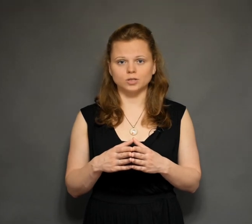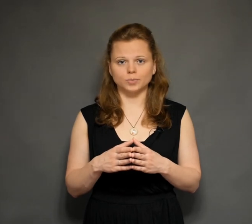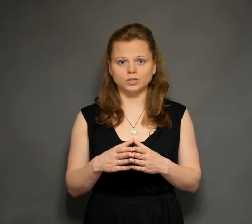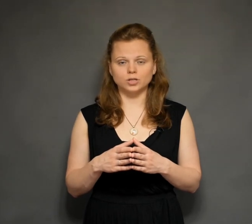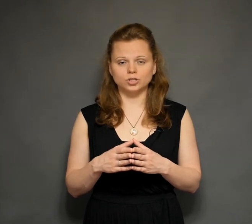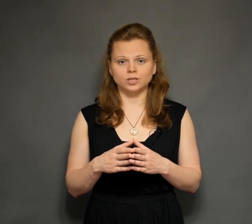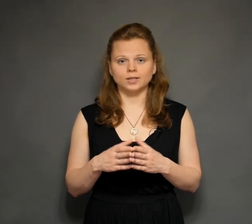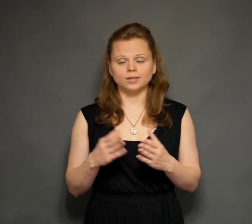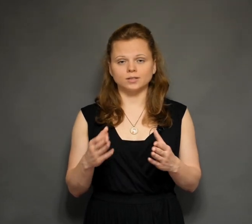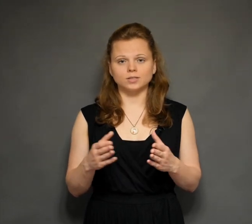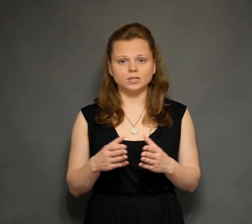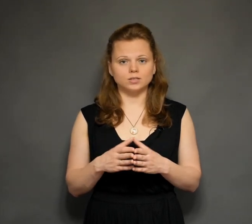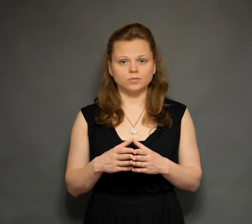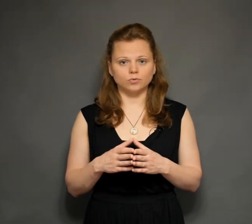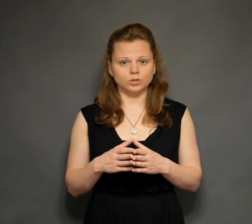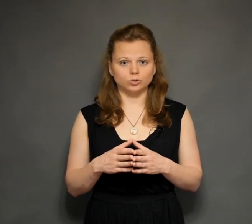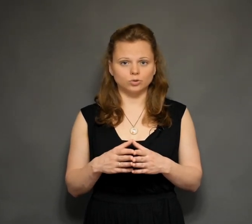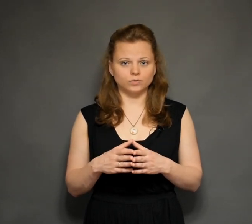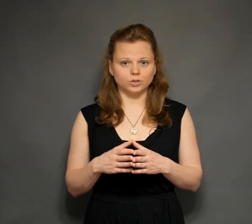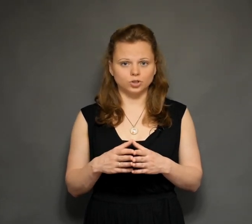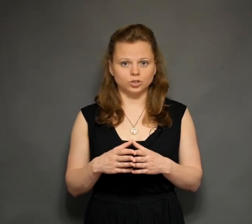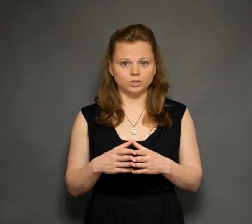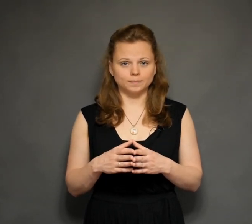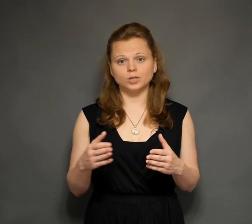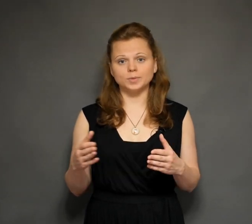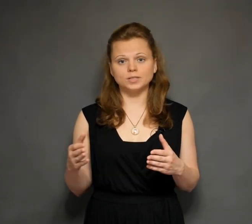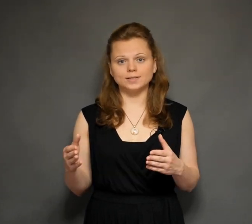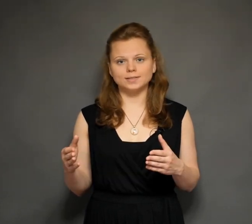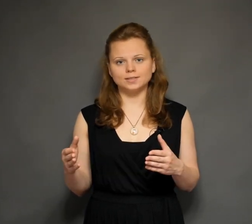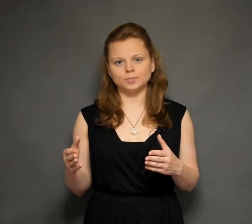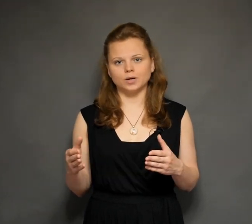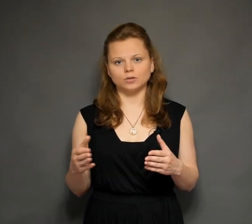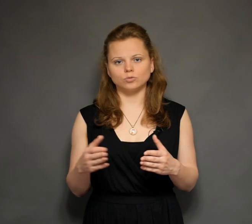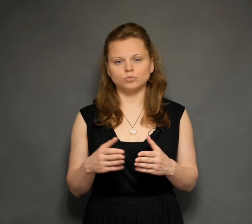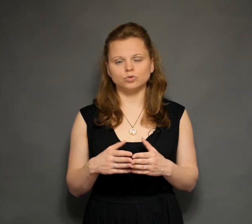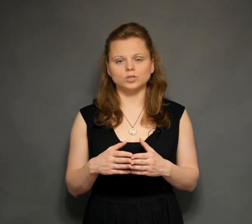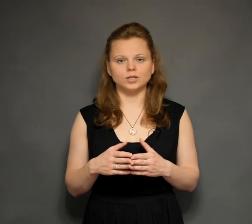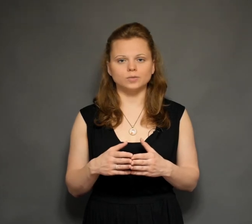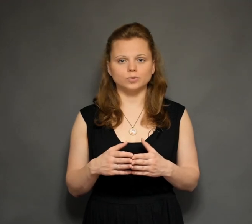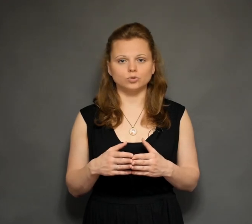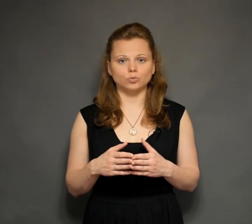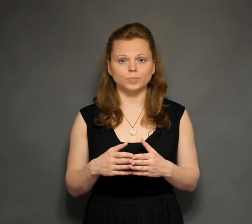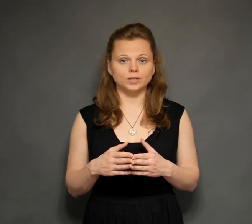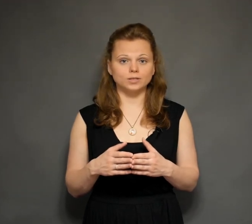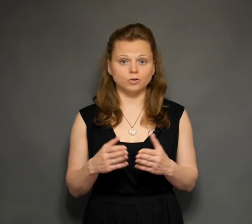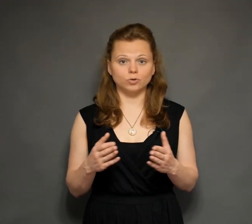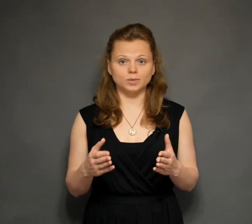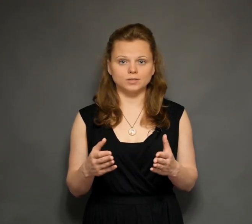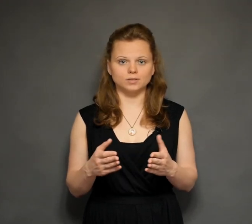someone will tell you where there are funds that you are looking for A type definition is necessary rather to understand what place